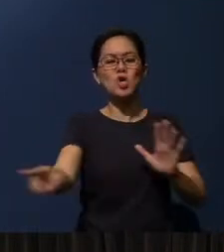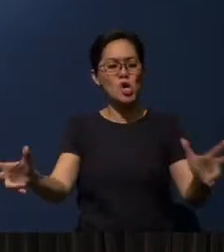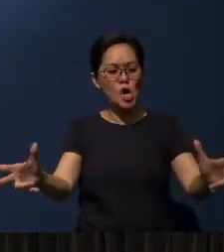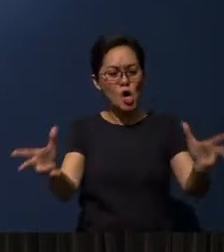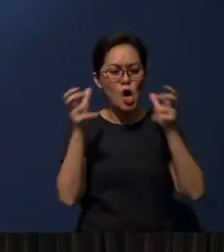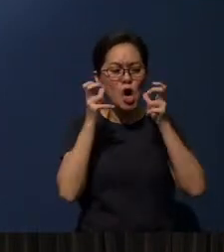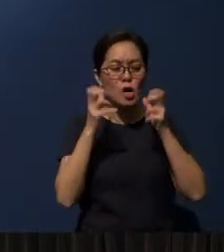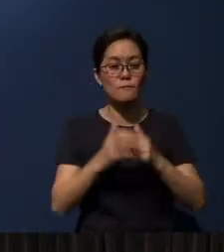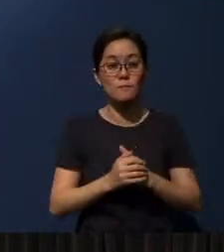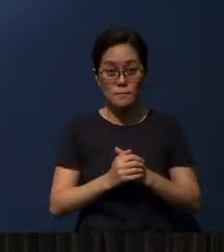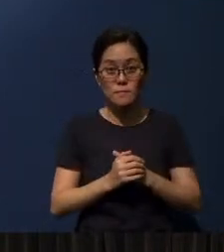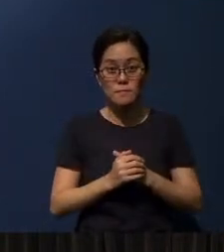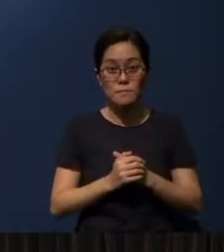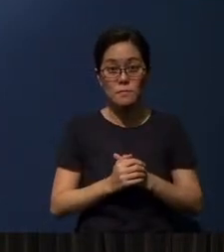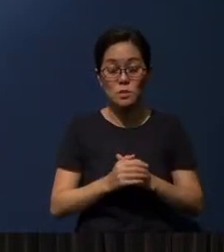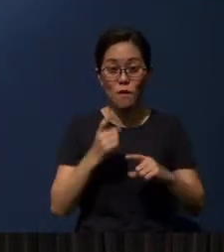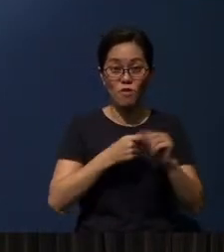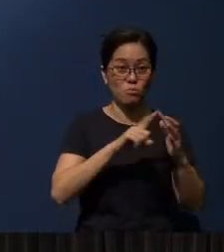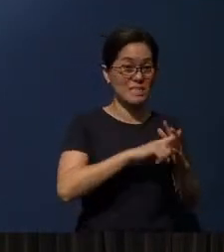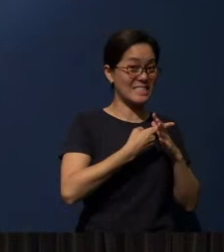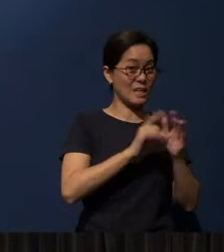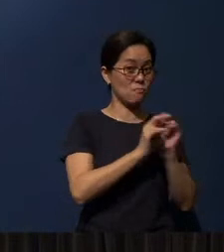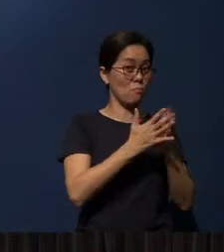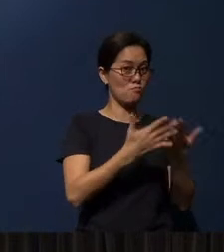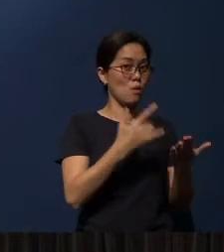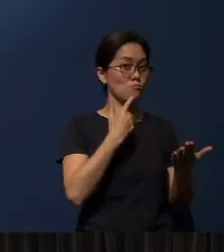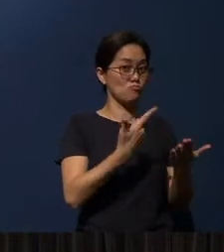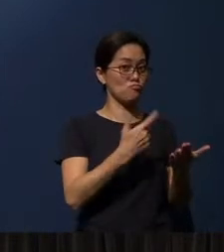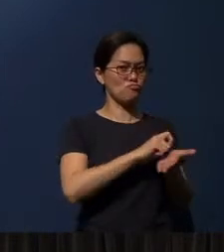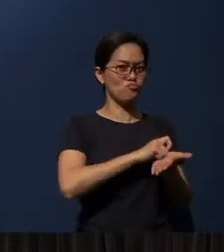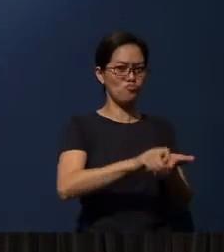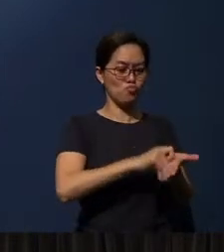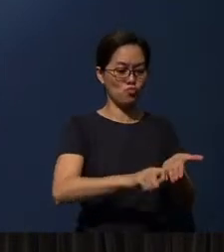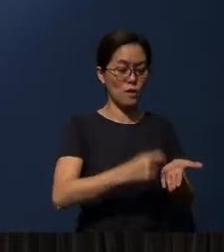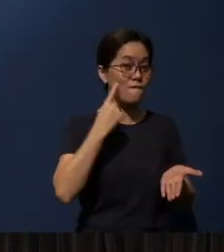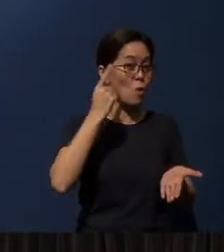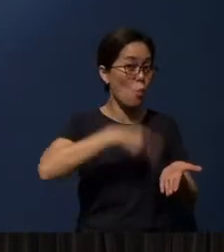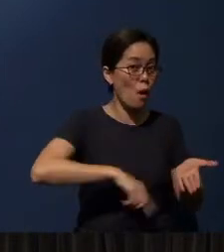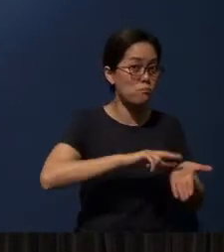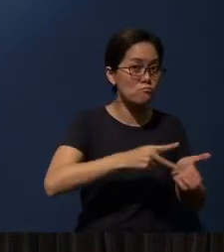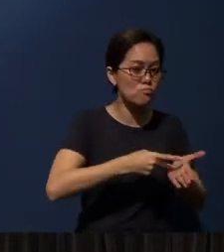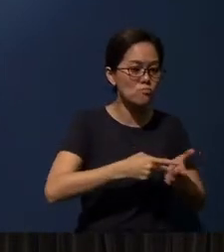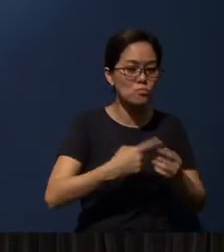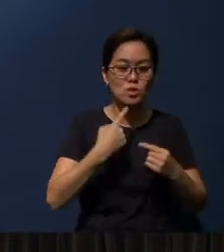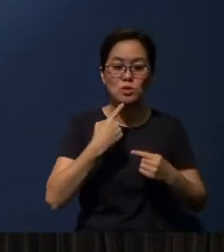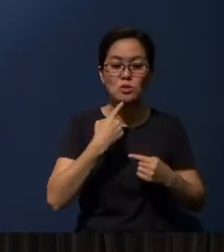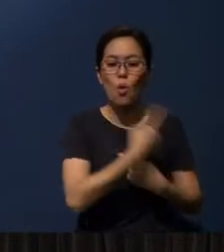So the Bible, right from the beginning, was written to be read and to be heard.